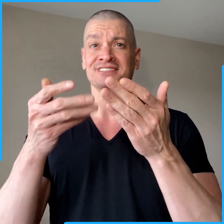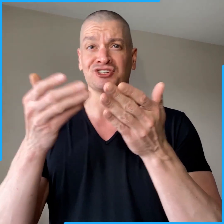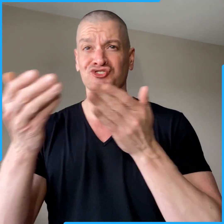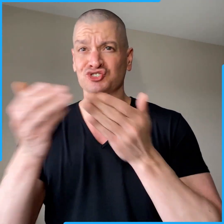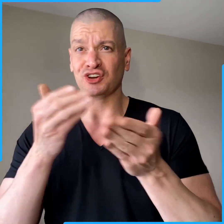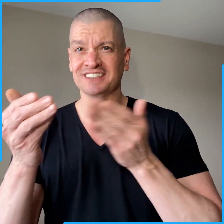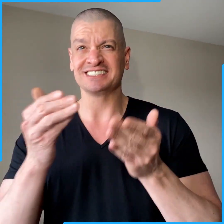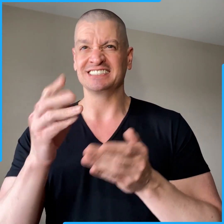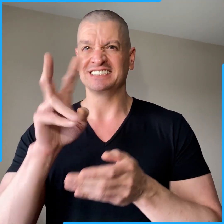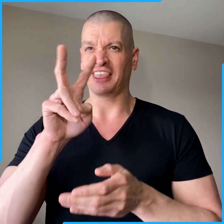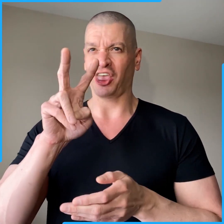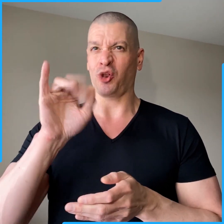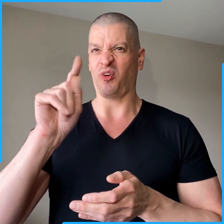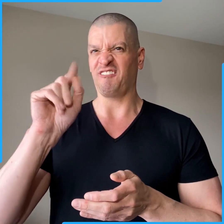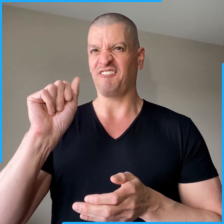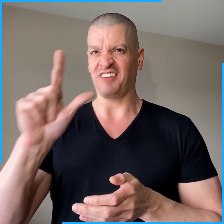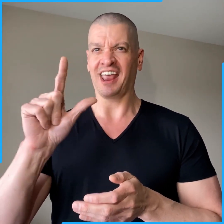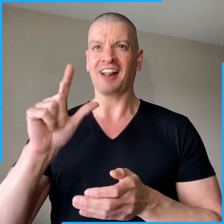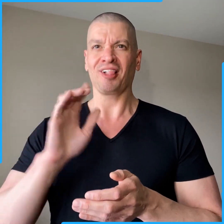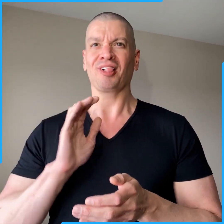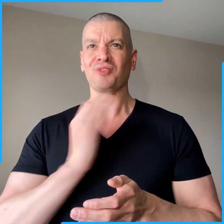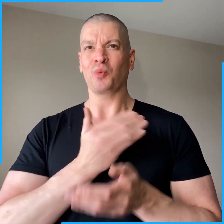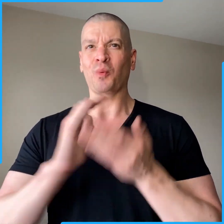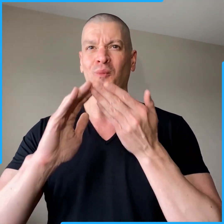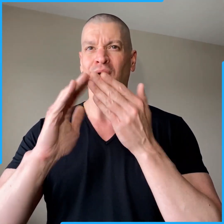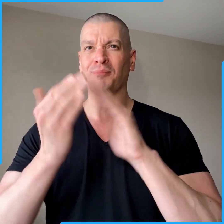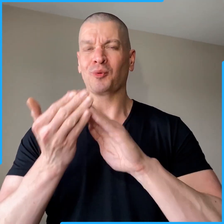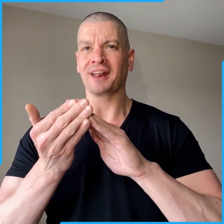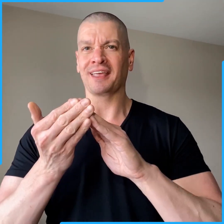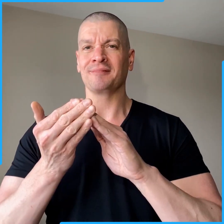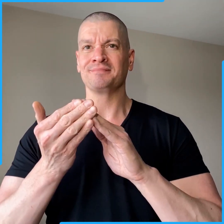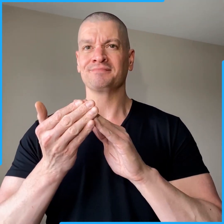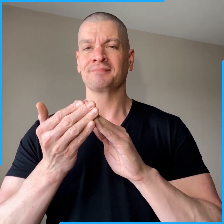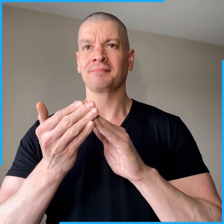and services that are vital to our community.